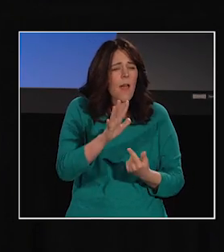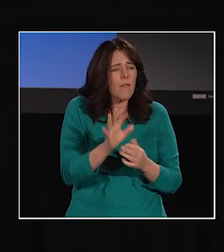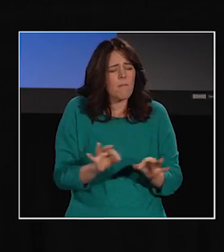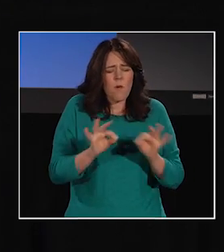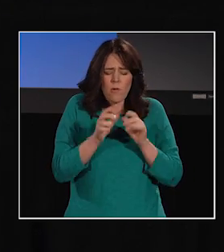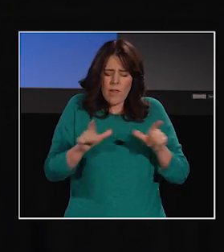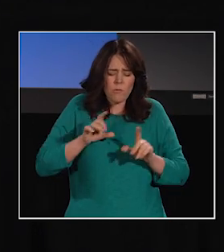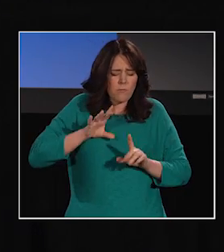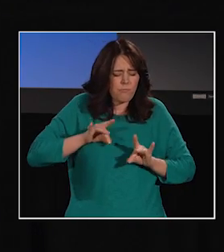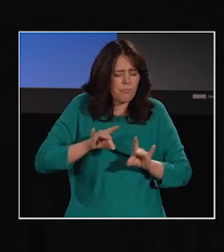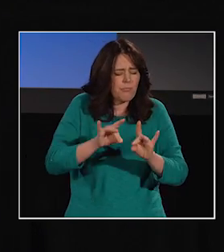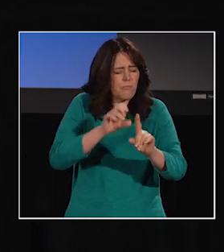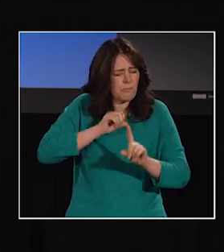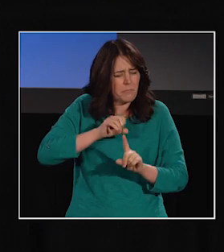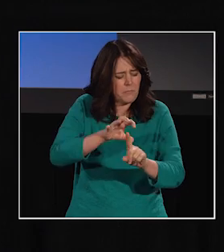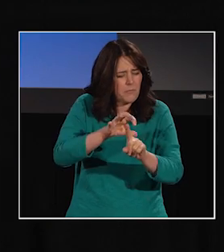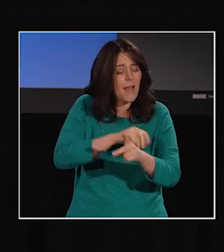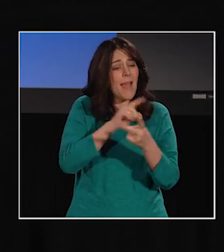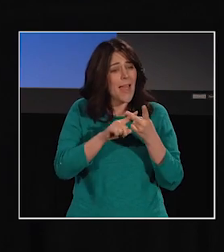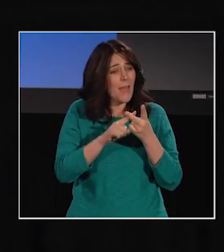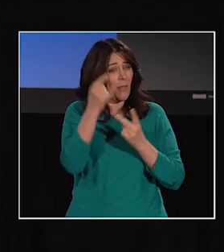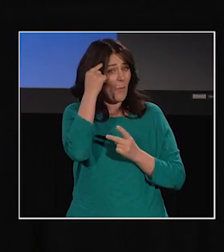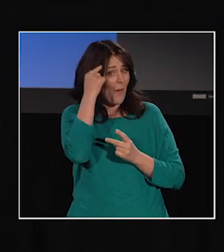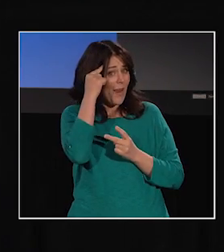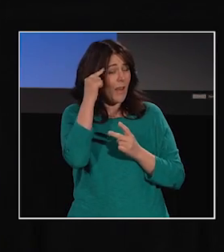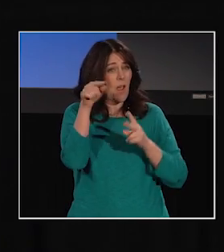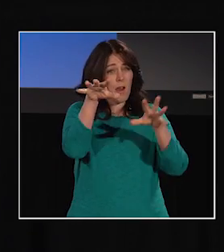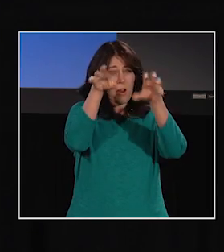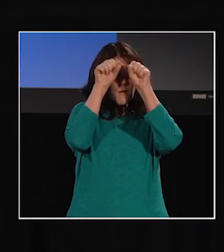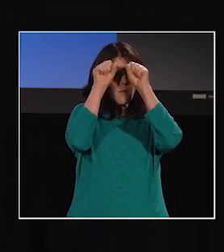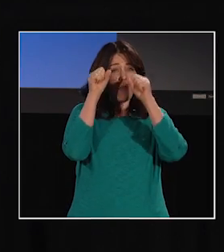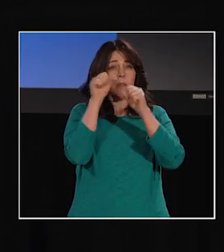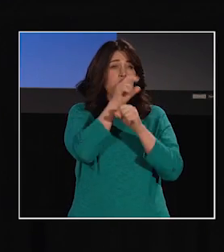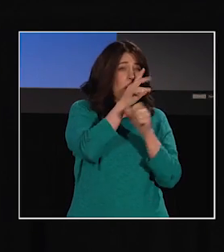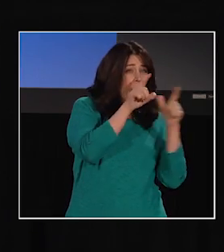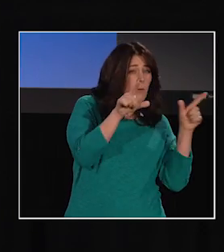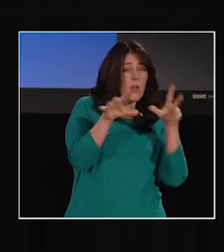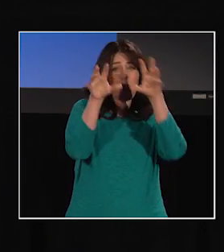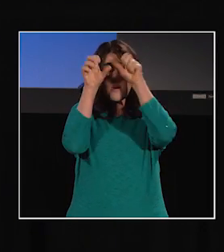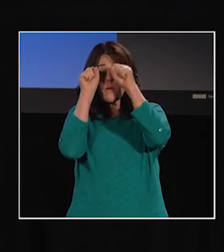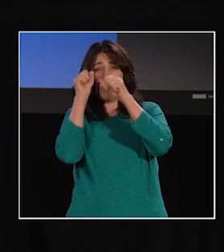and the fact that the brain processes spoken and signed language in similar ways,